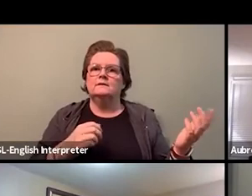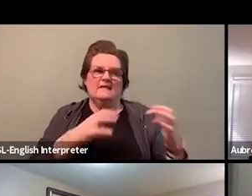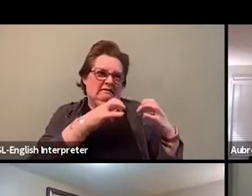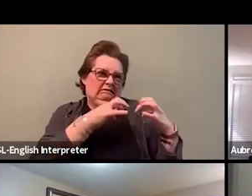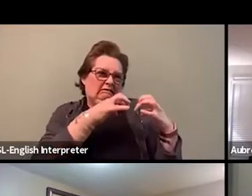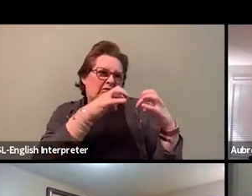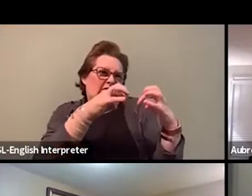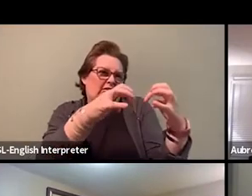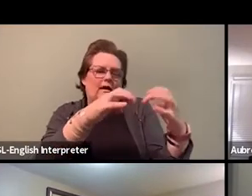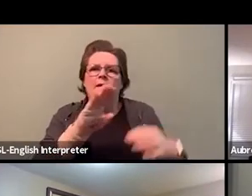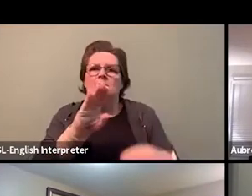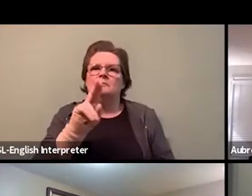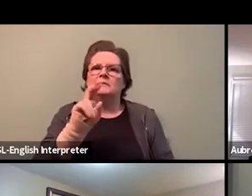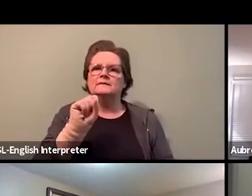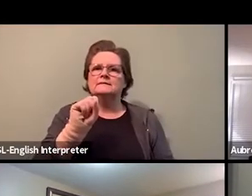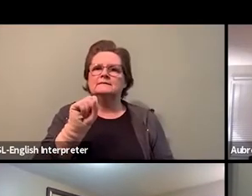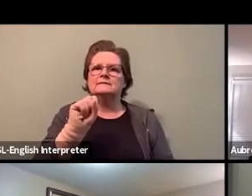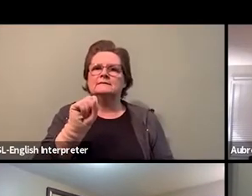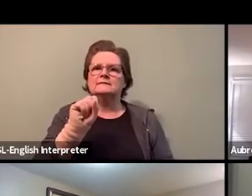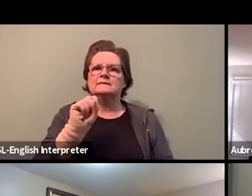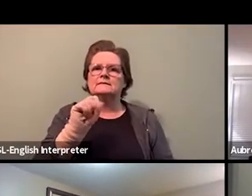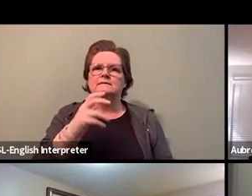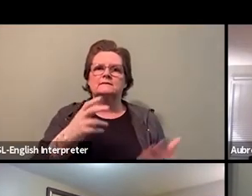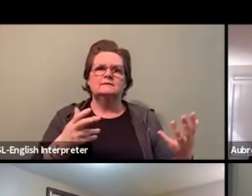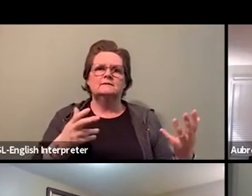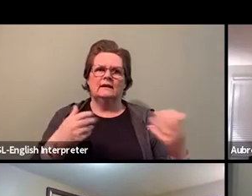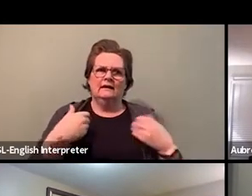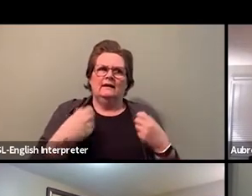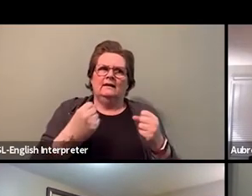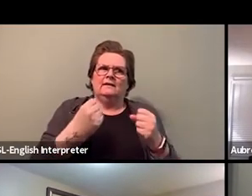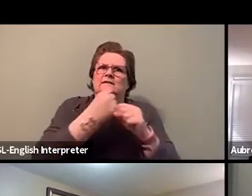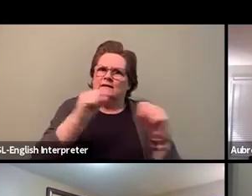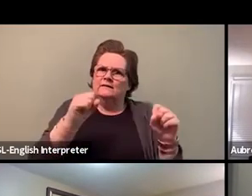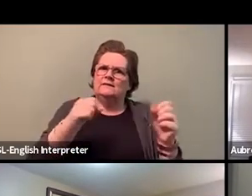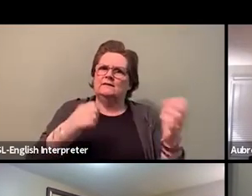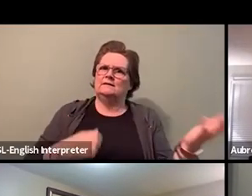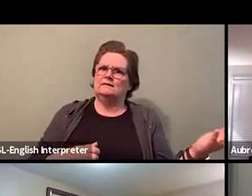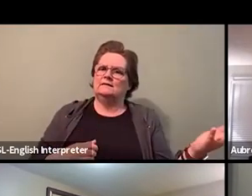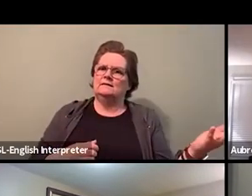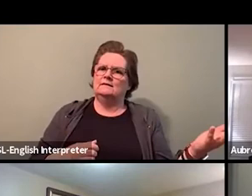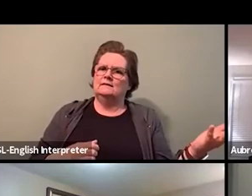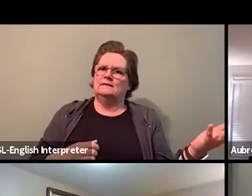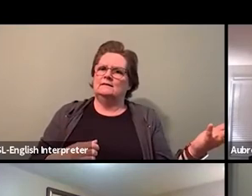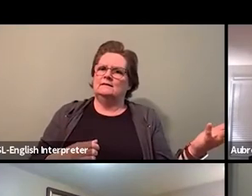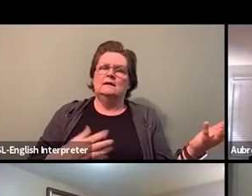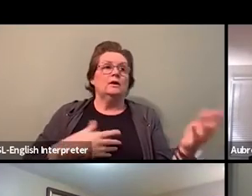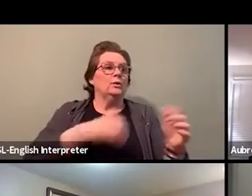These are not just health and safety issues. These are not only workplace issues,